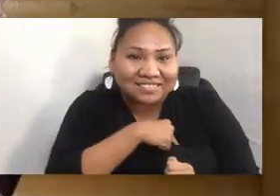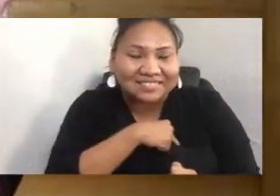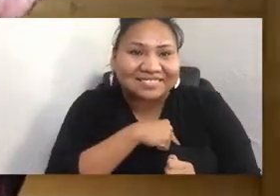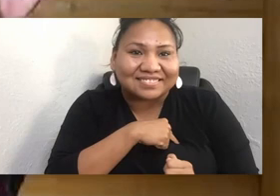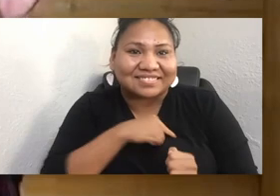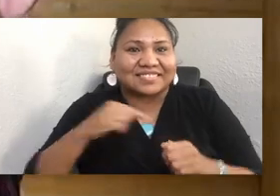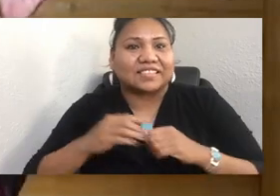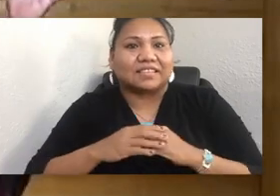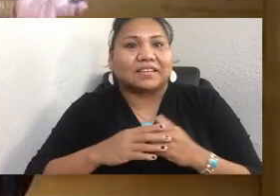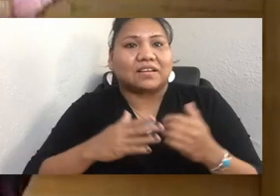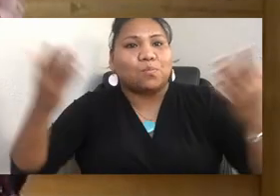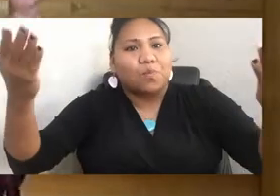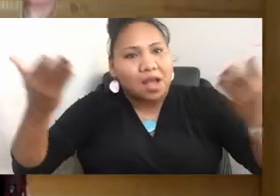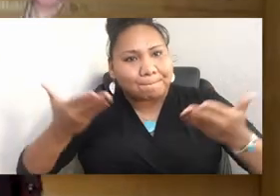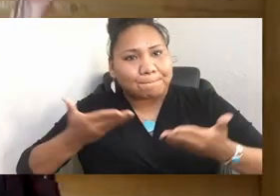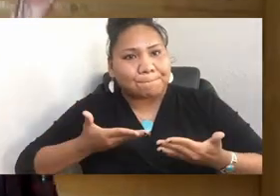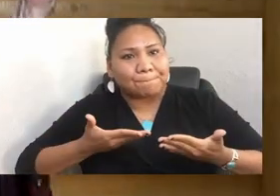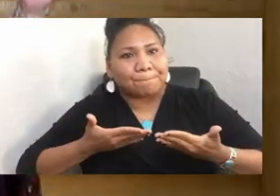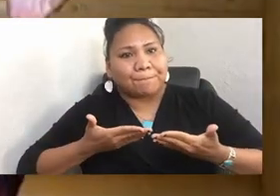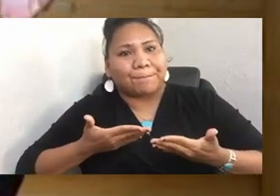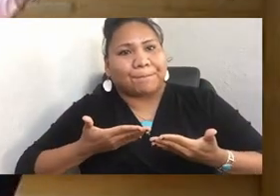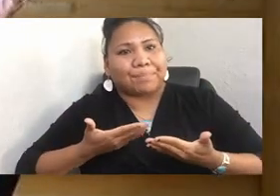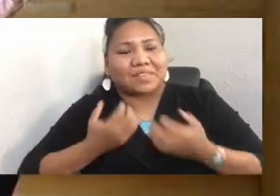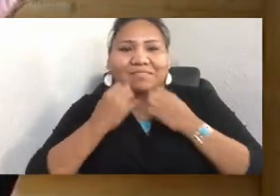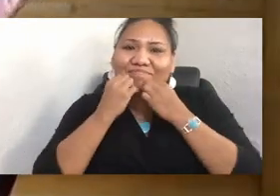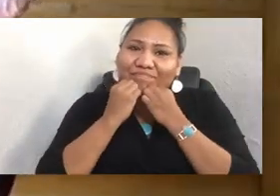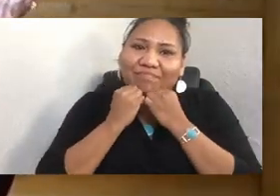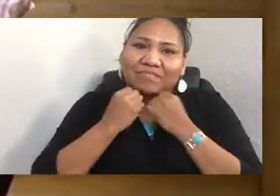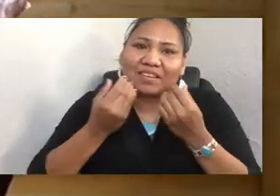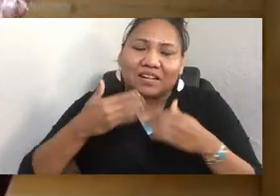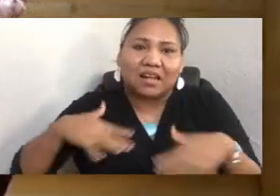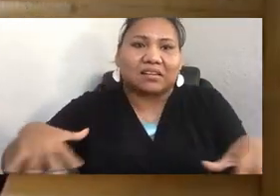We are welcoming you to the sacred land of our ancestors.